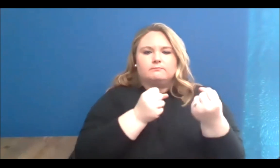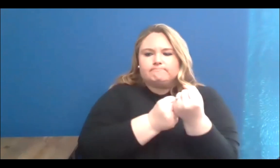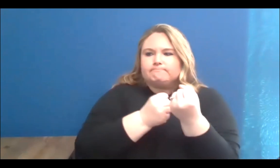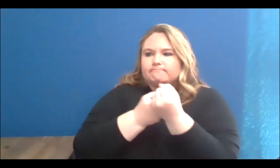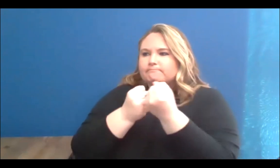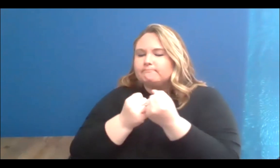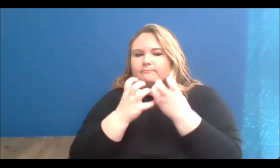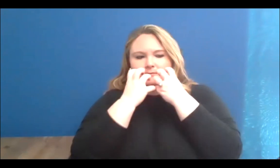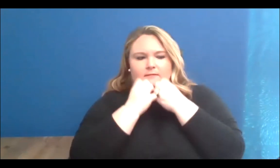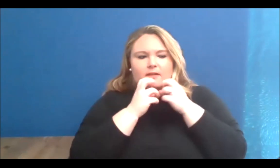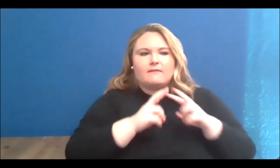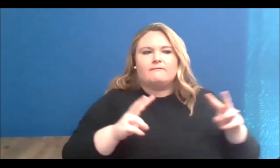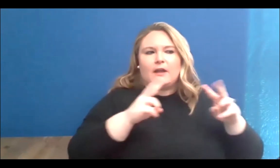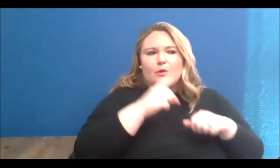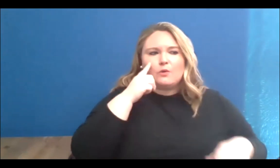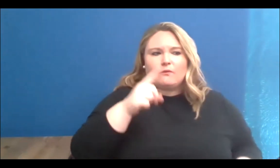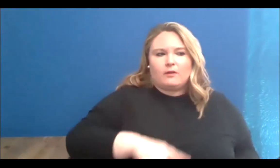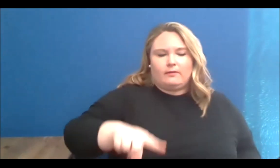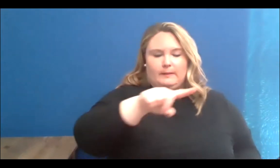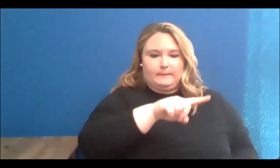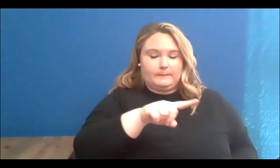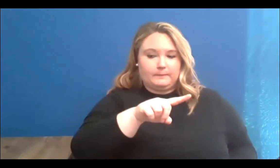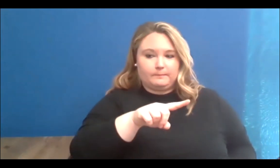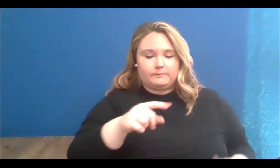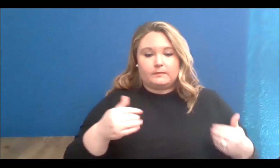from their entry onto the street art scene, with access to small canvases